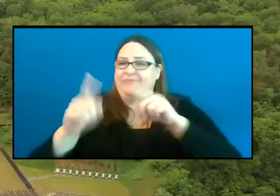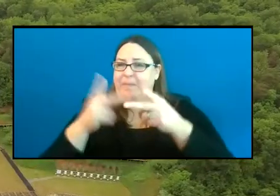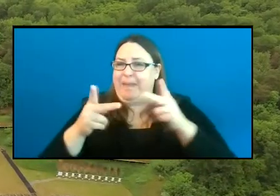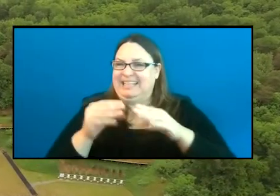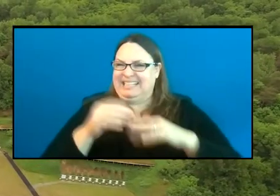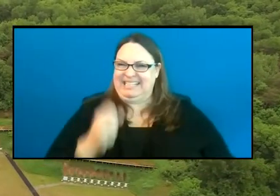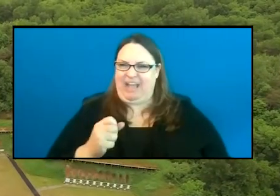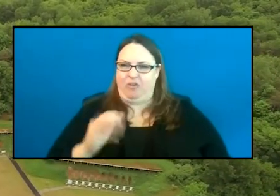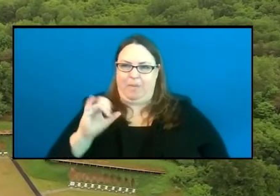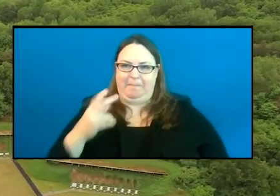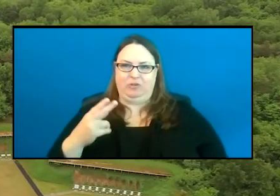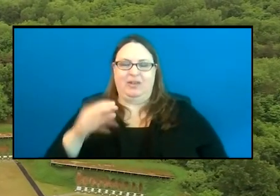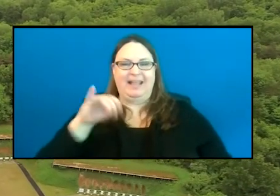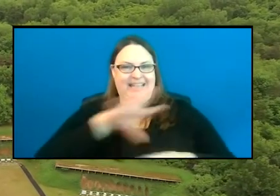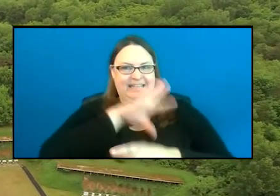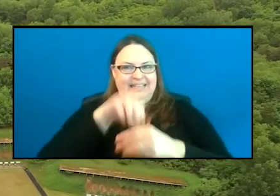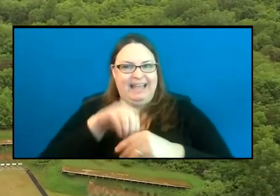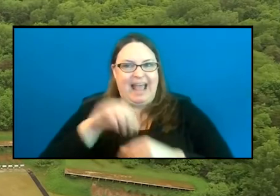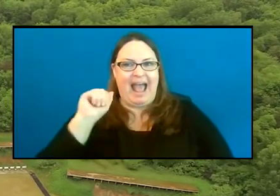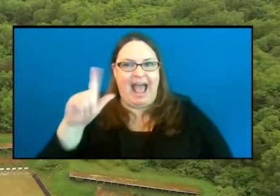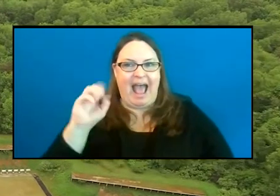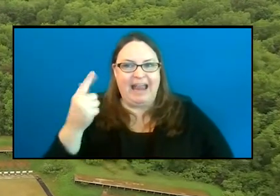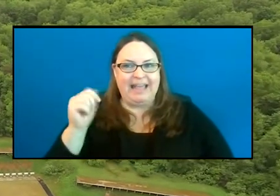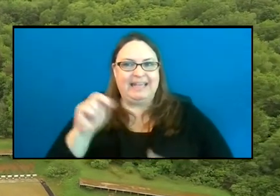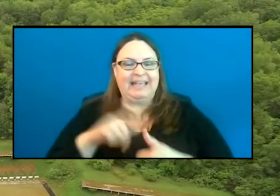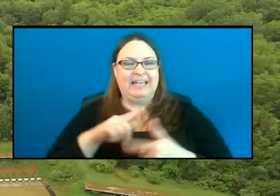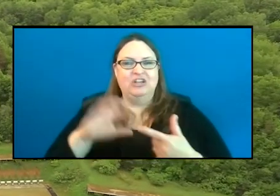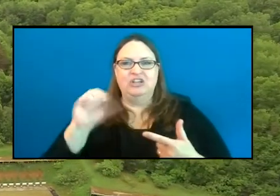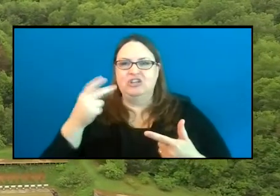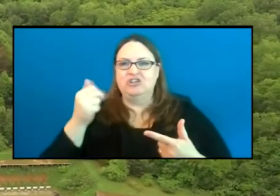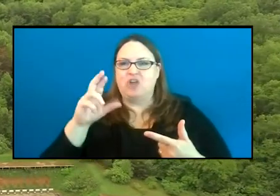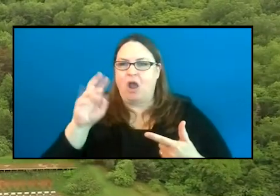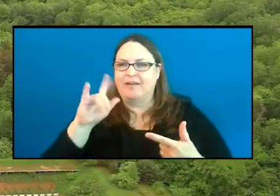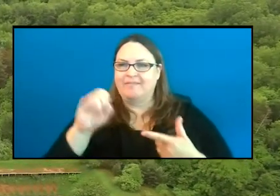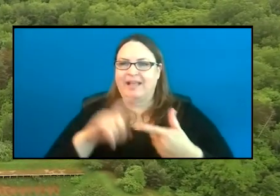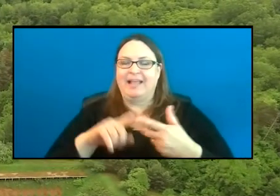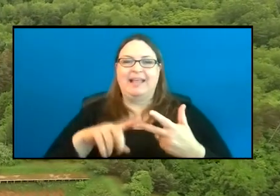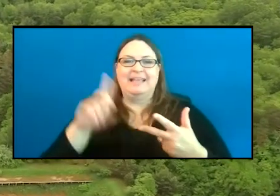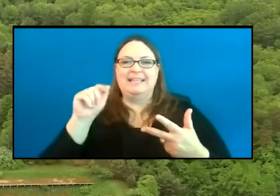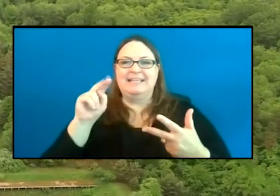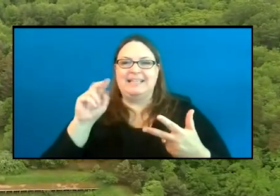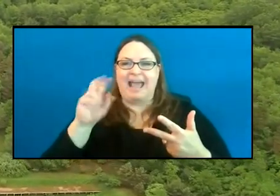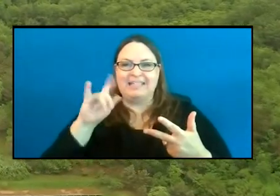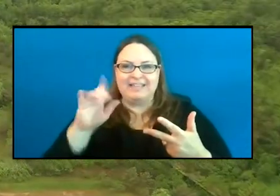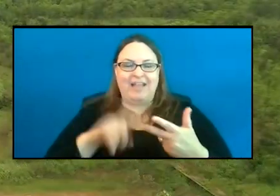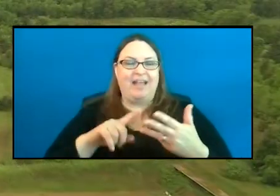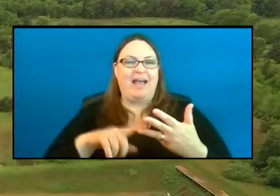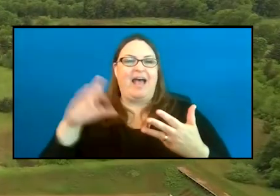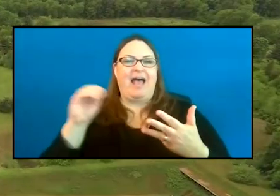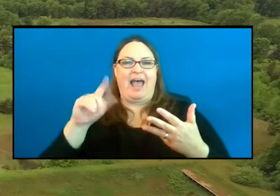These include Allegan, Sharonville, Rose Lake, Dansville and the Lapeer state game areas.